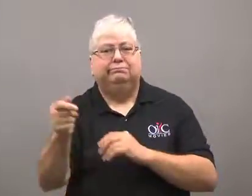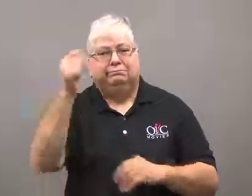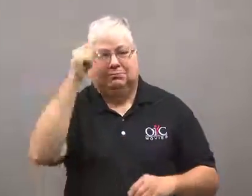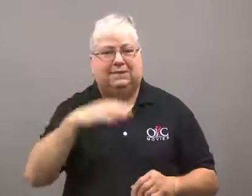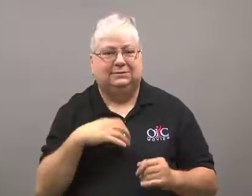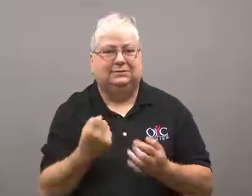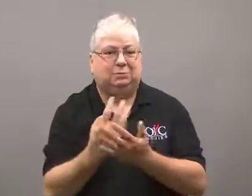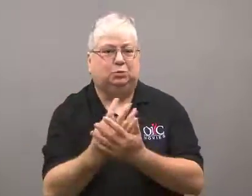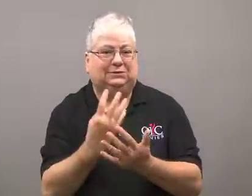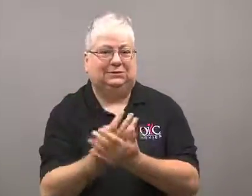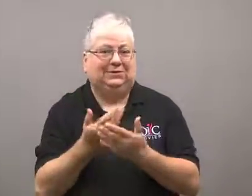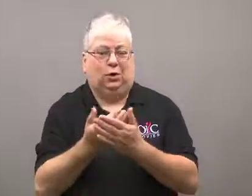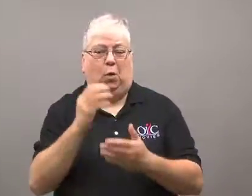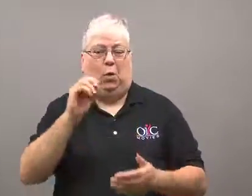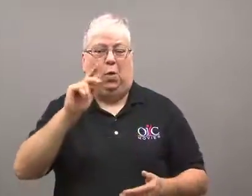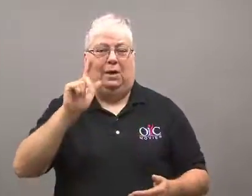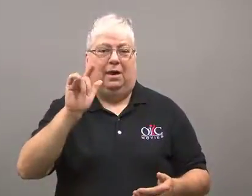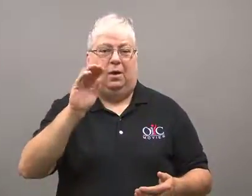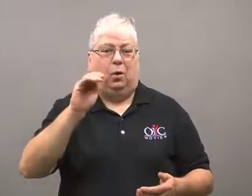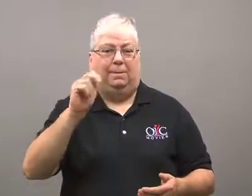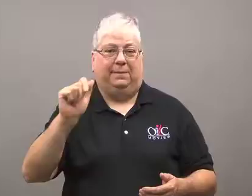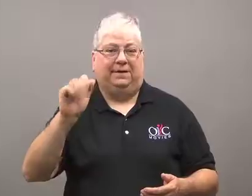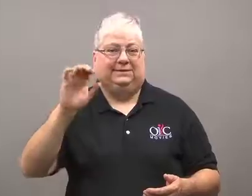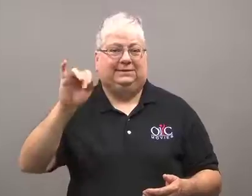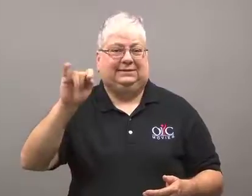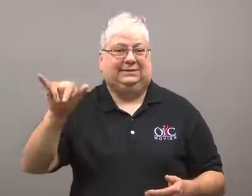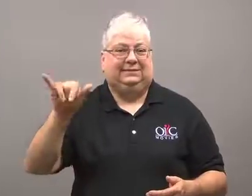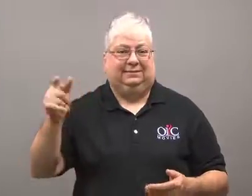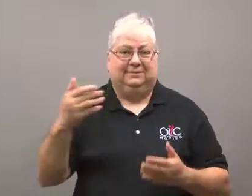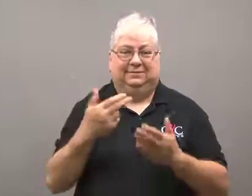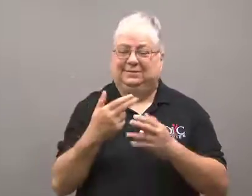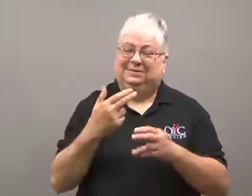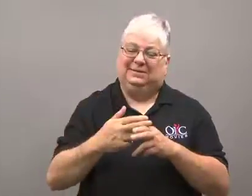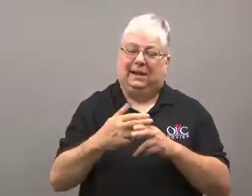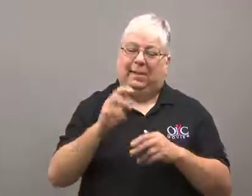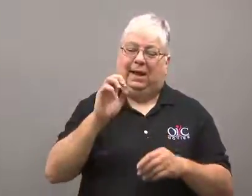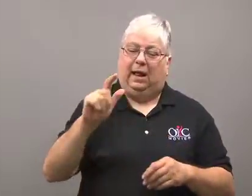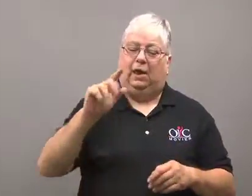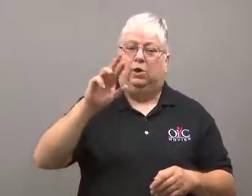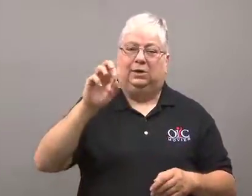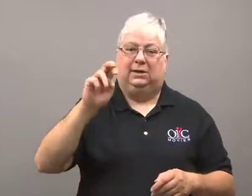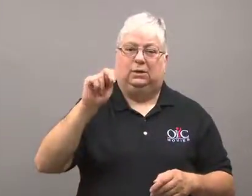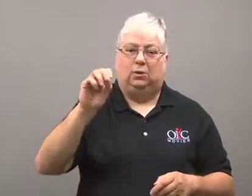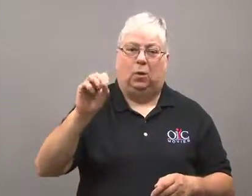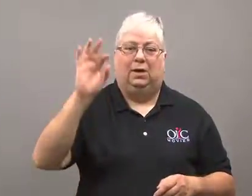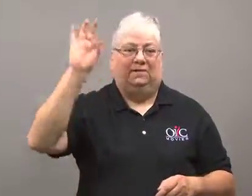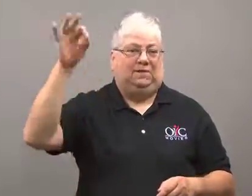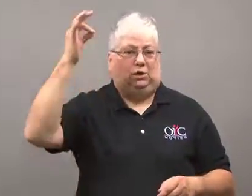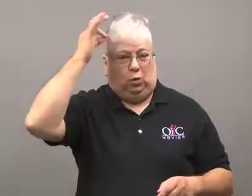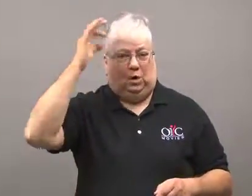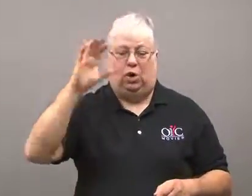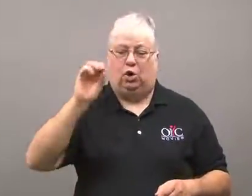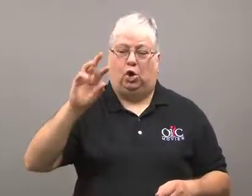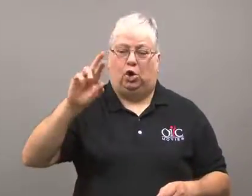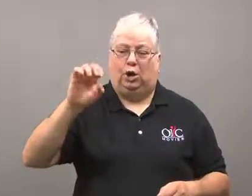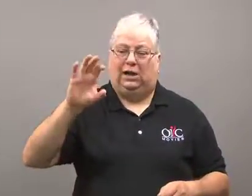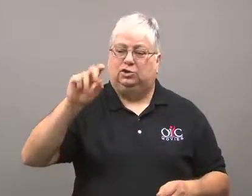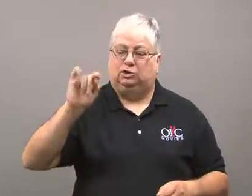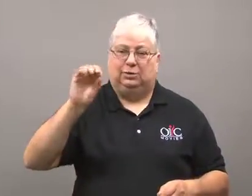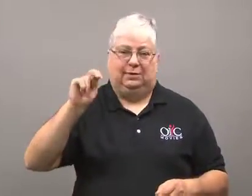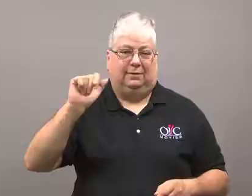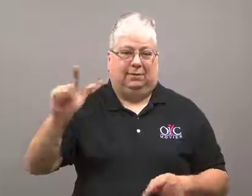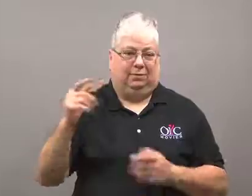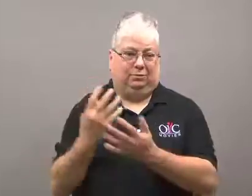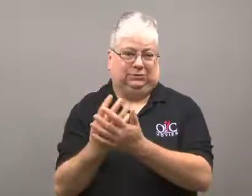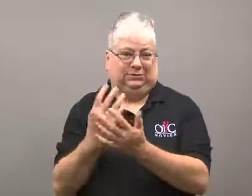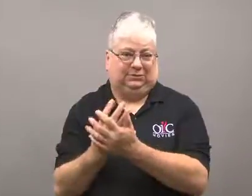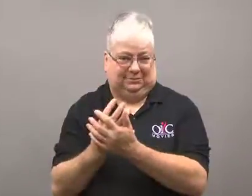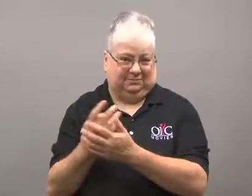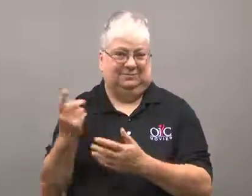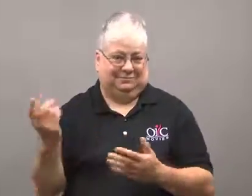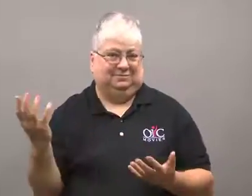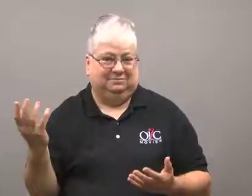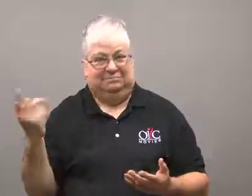He went to El Reno Federal Correctional prison, a men's prison near Oklahoma City.